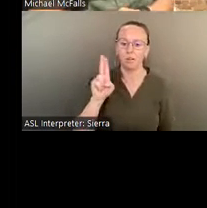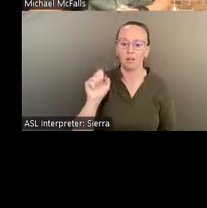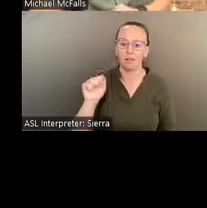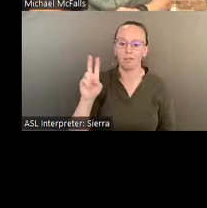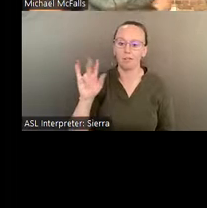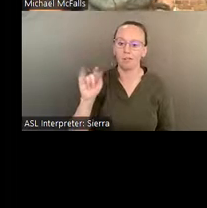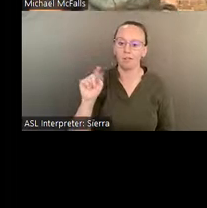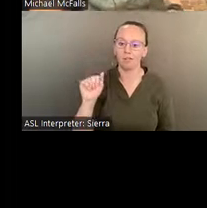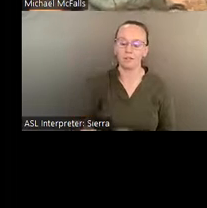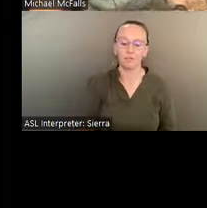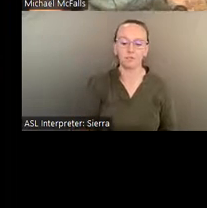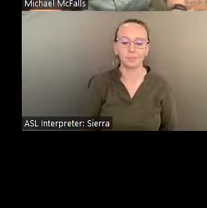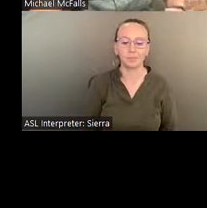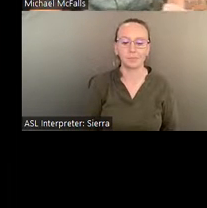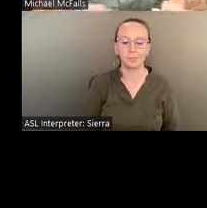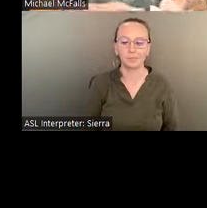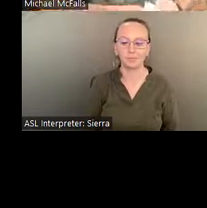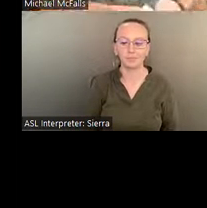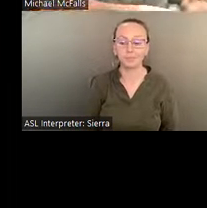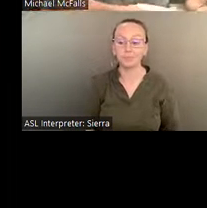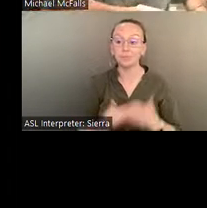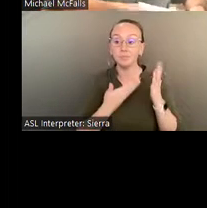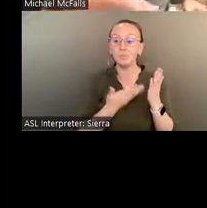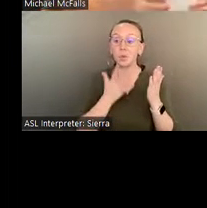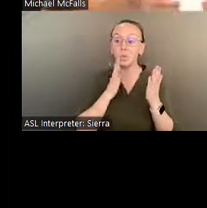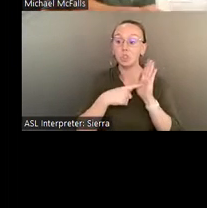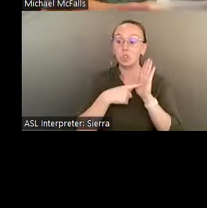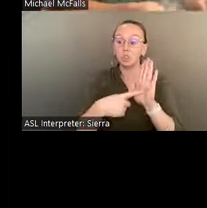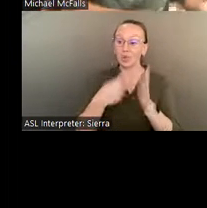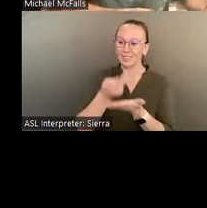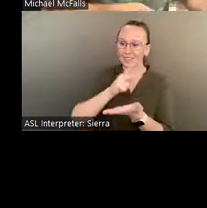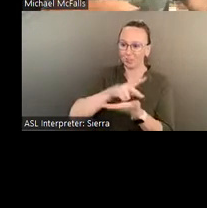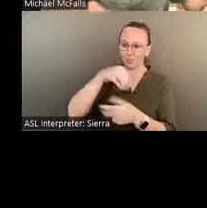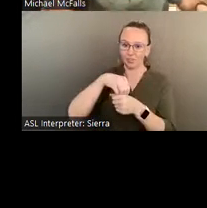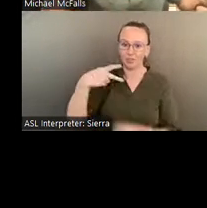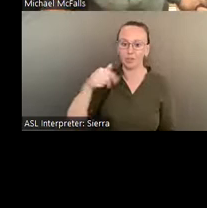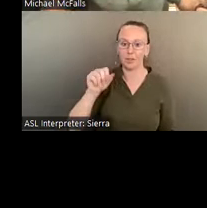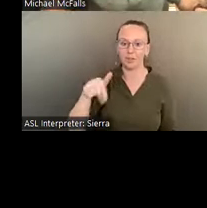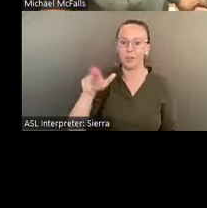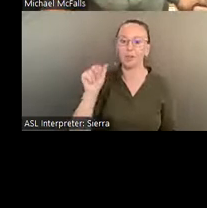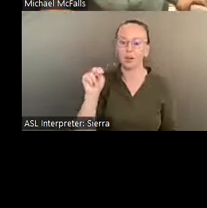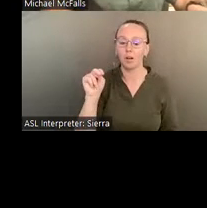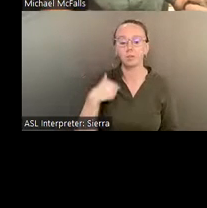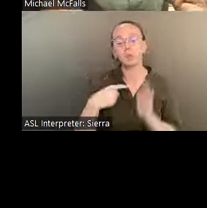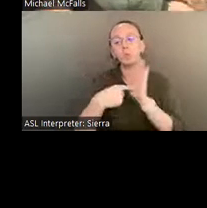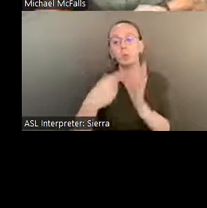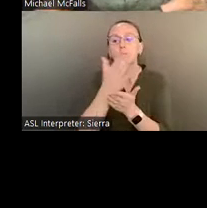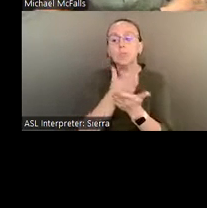So this is the kitchen at Pasaquan. And I'm showing you just some spaces- it's impossible to show you all the spaces at the,